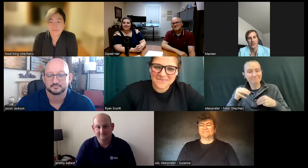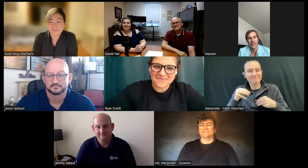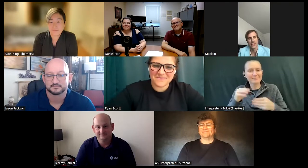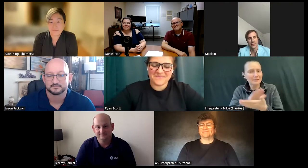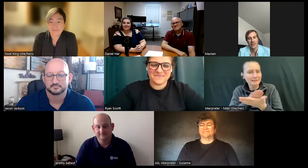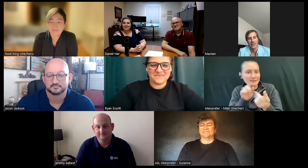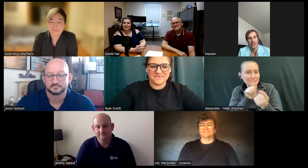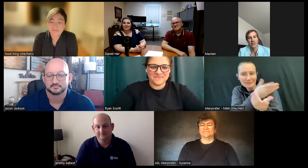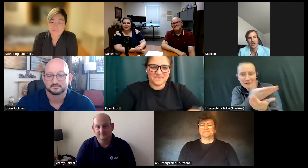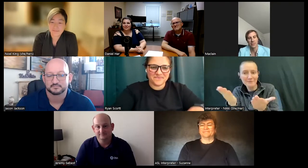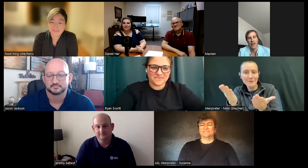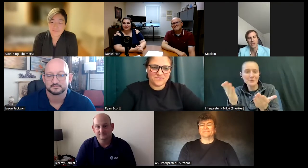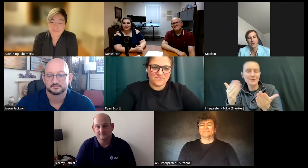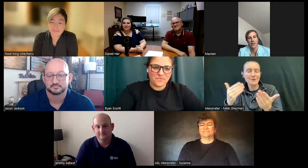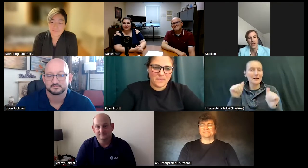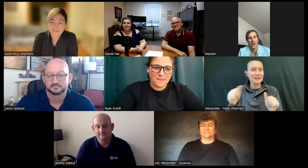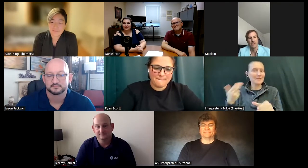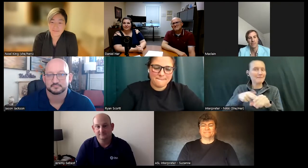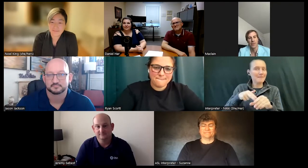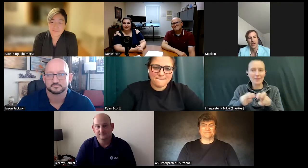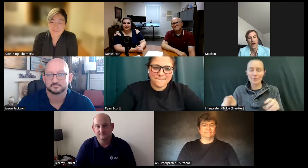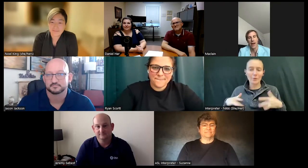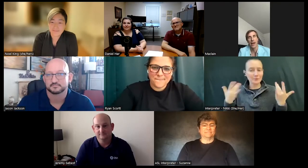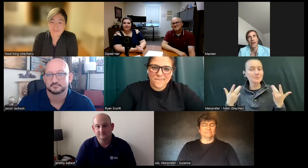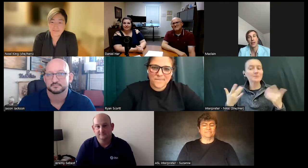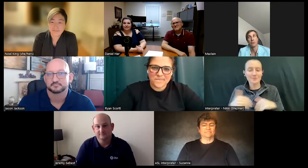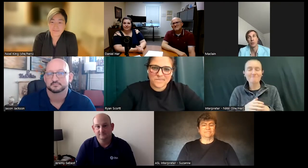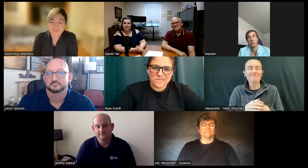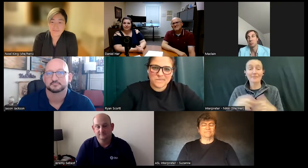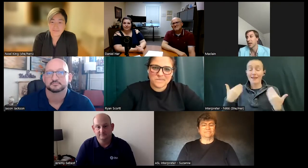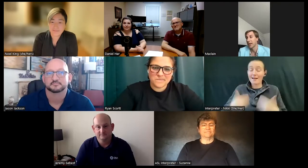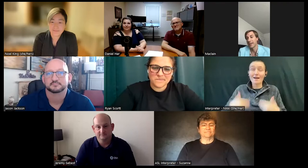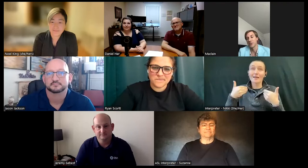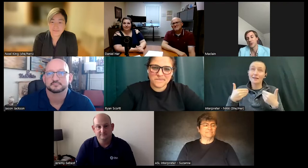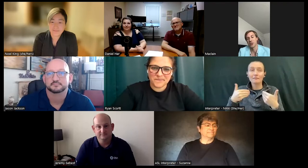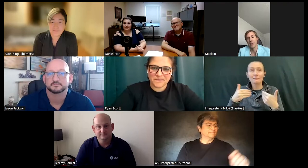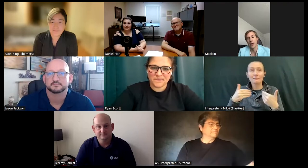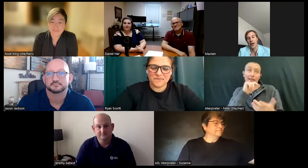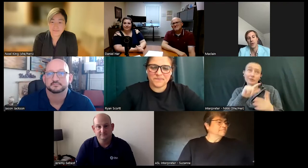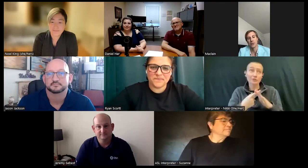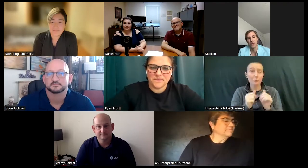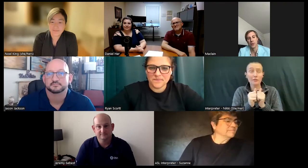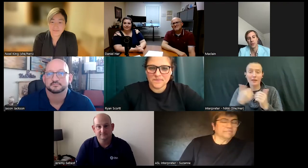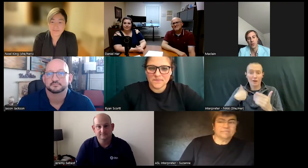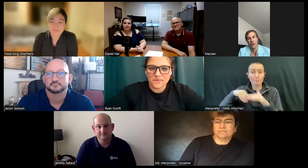and get to be on this panel. I guess to start out I was born with